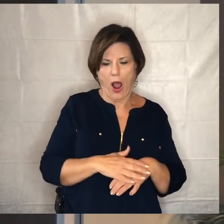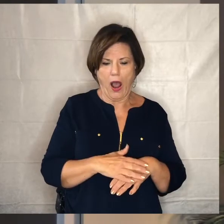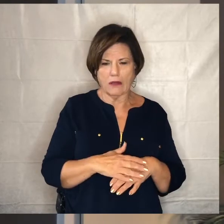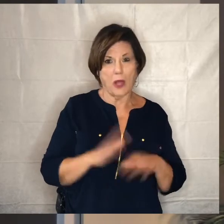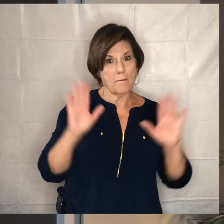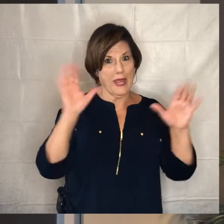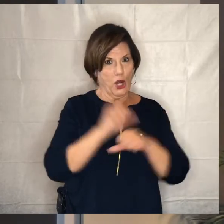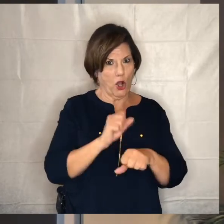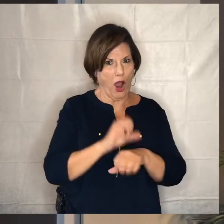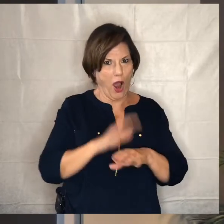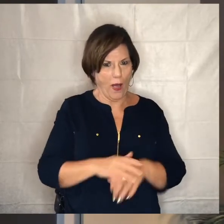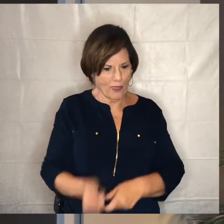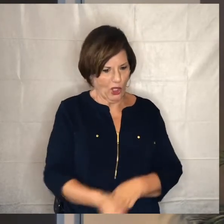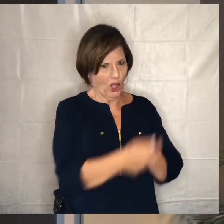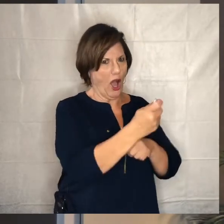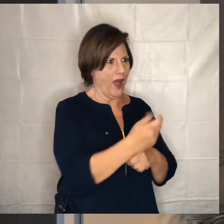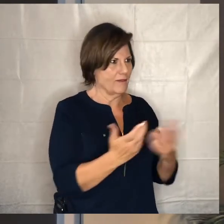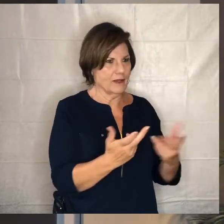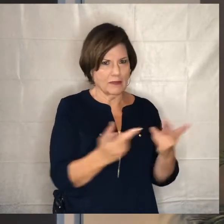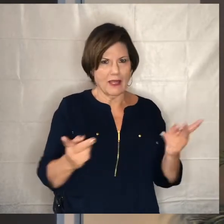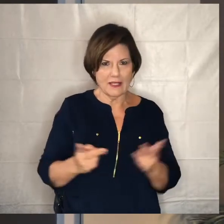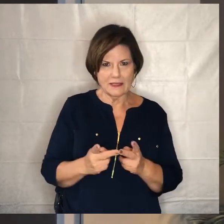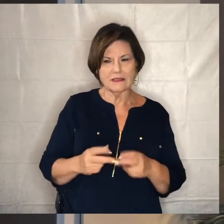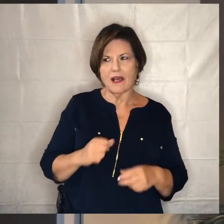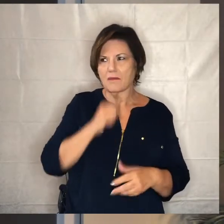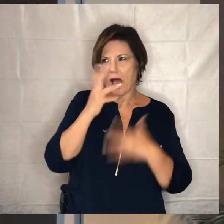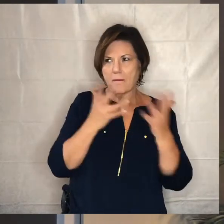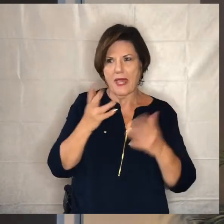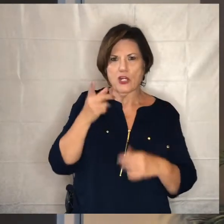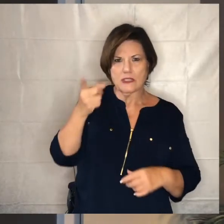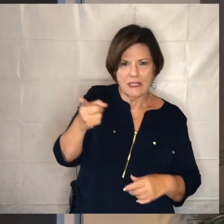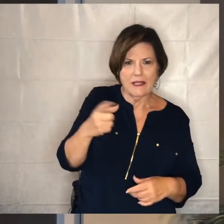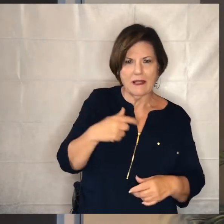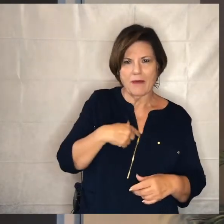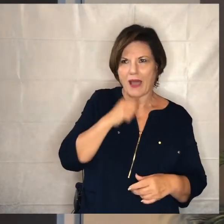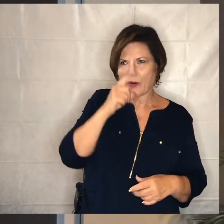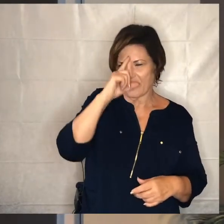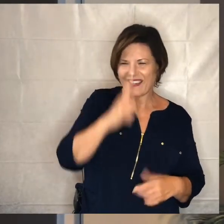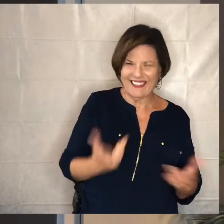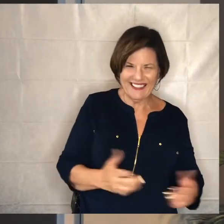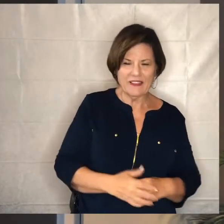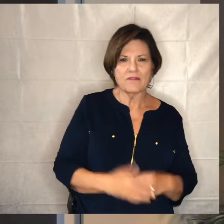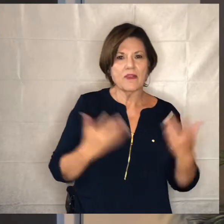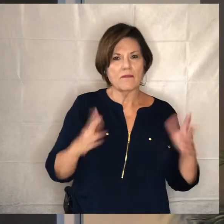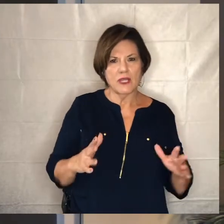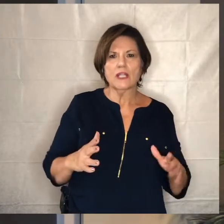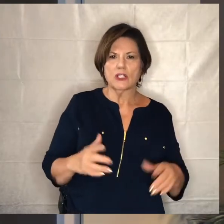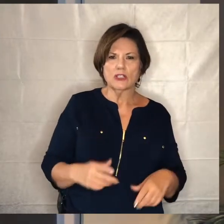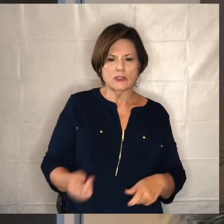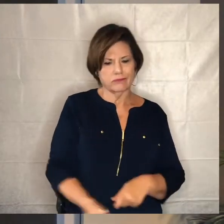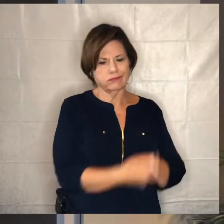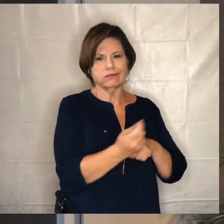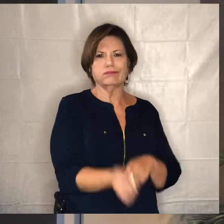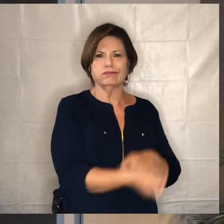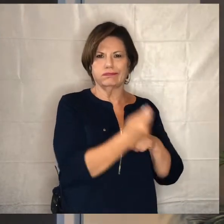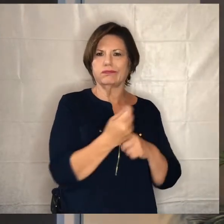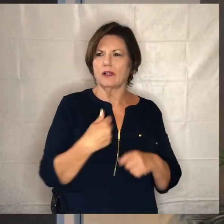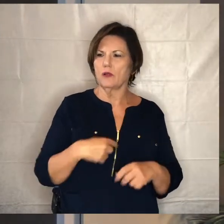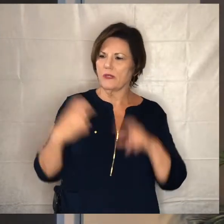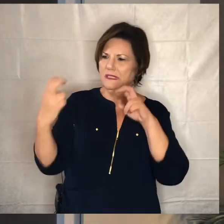i'm pretty sure i didn't embarrass him too badly and as we were done playing we sat down to each eat lunch together